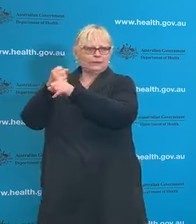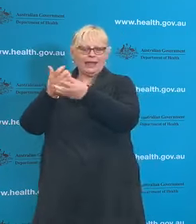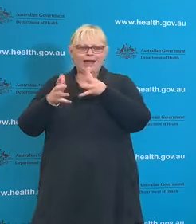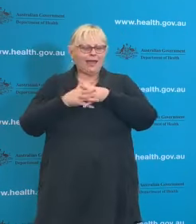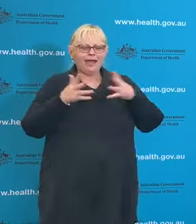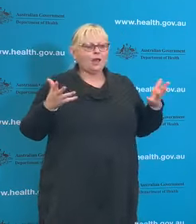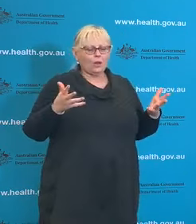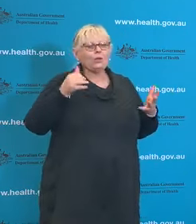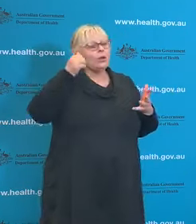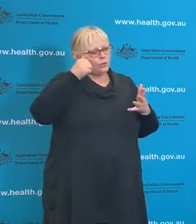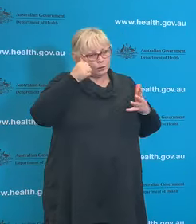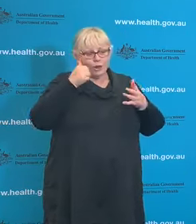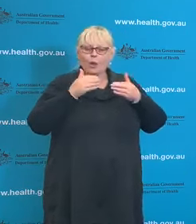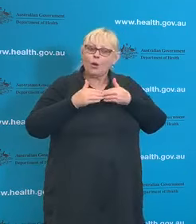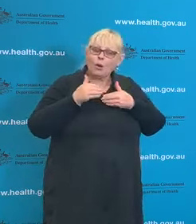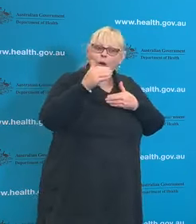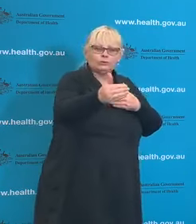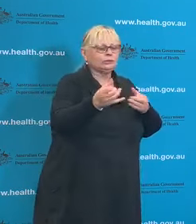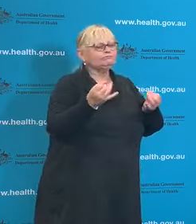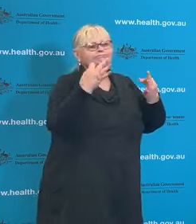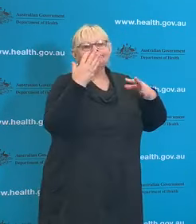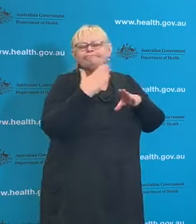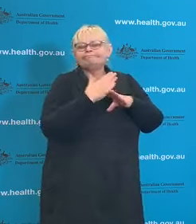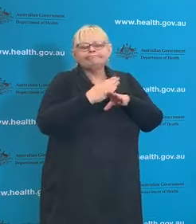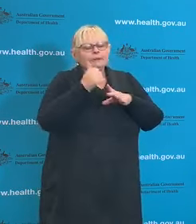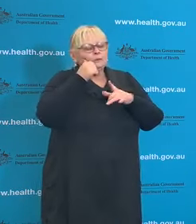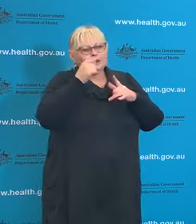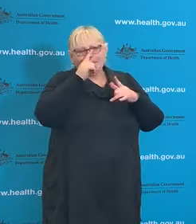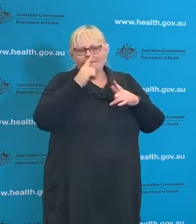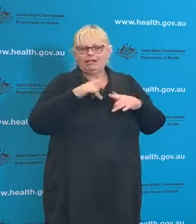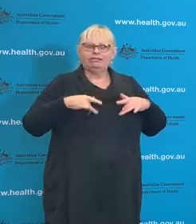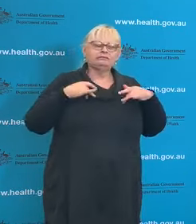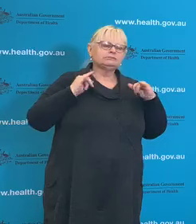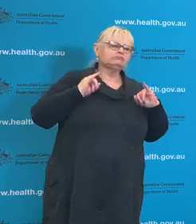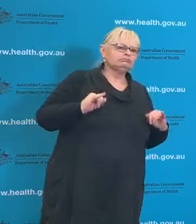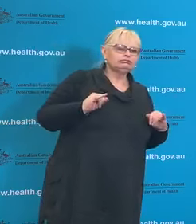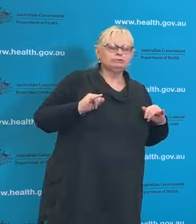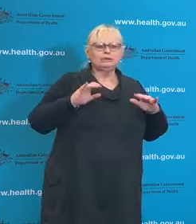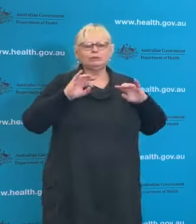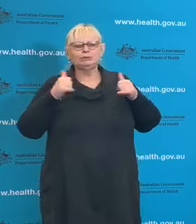the impact of long term unemployment on everyone's well-being. So it will be part of our thinking.